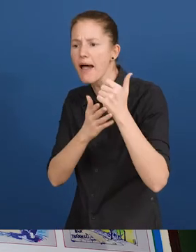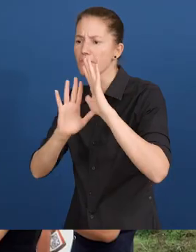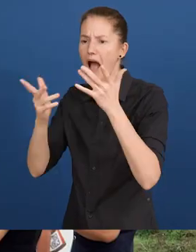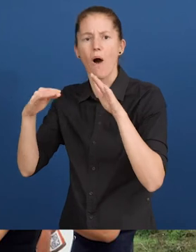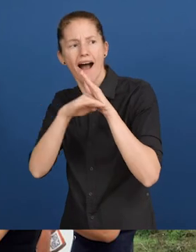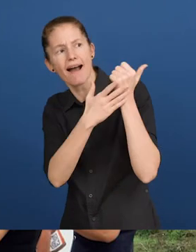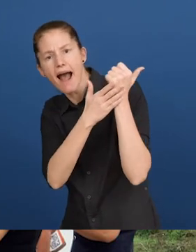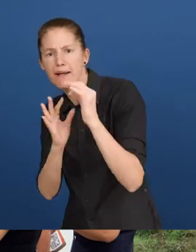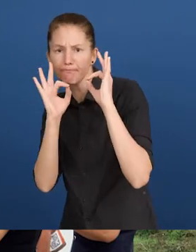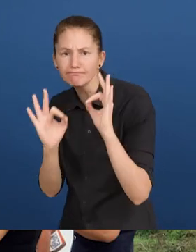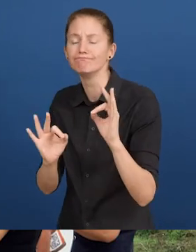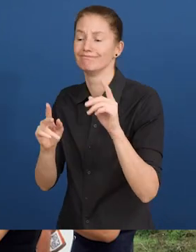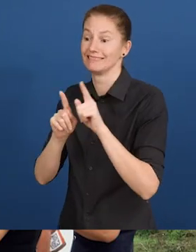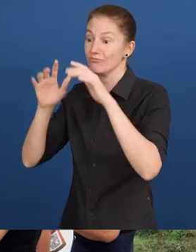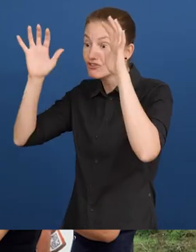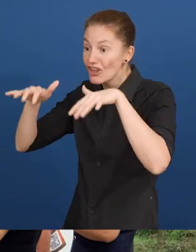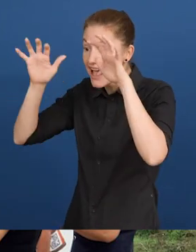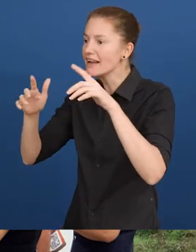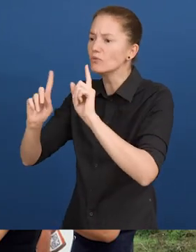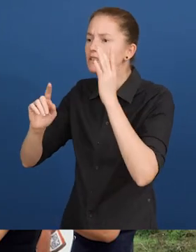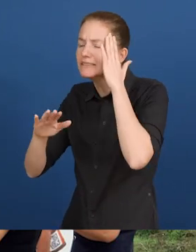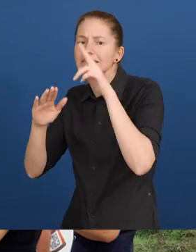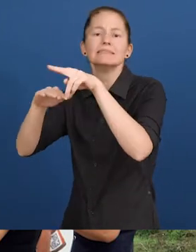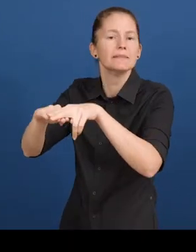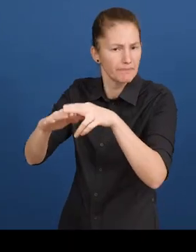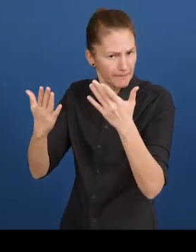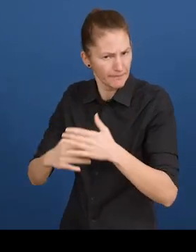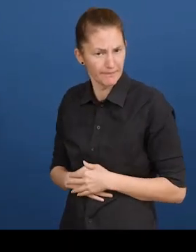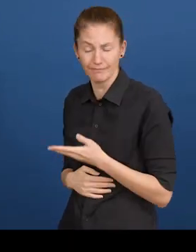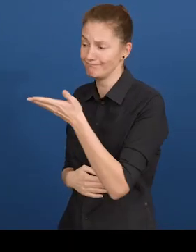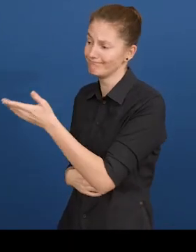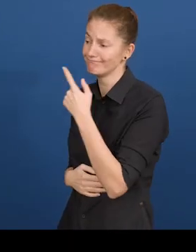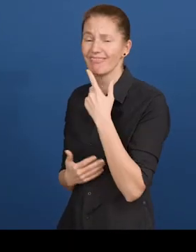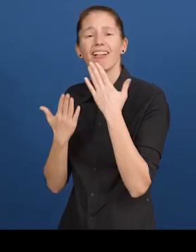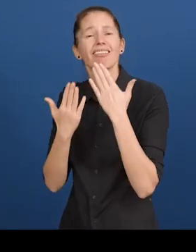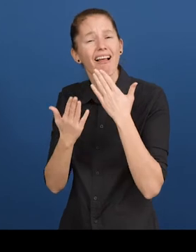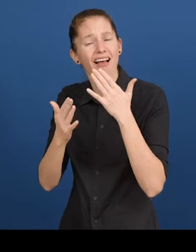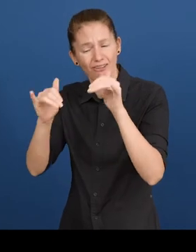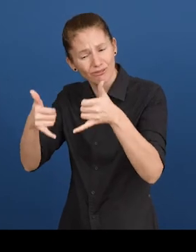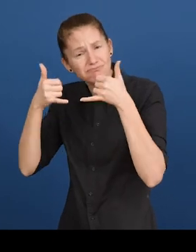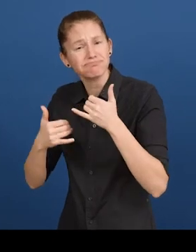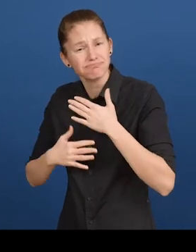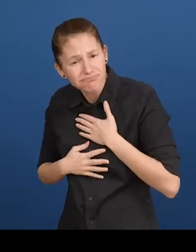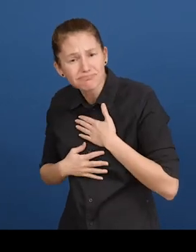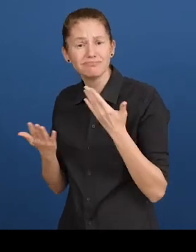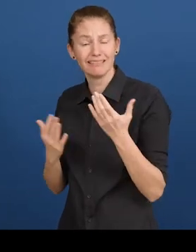response and shelter during the rainy season. Mai Vu Thi Tuyet: "Thank you for this award. At CBM we take